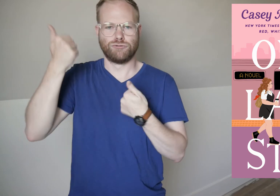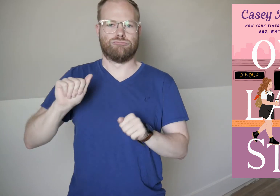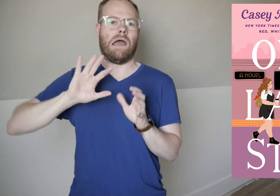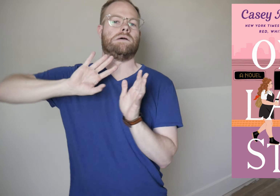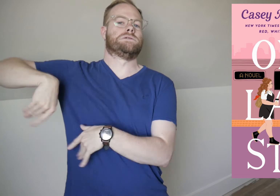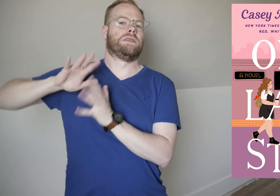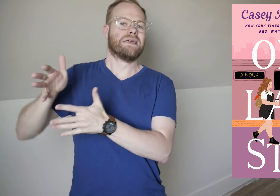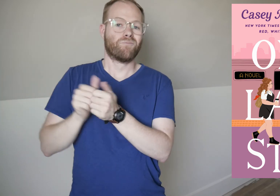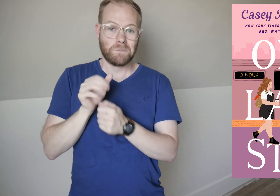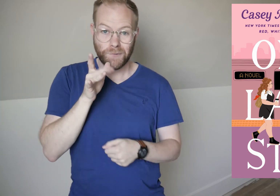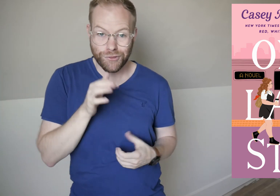she tried to leave behind with her mother.